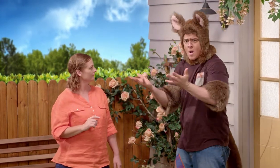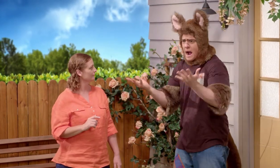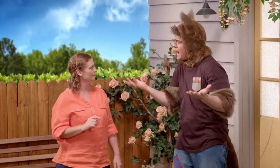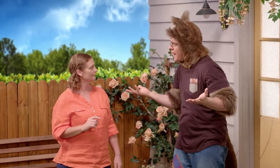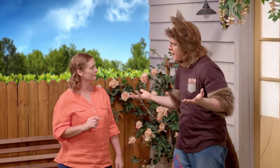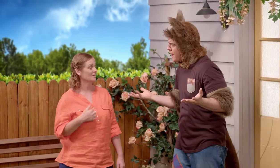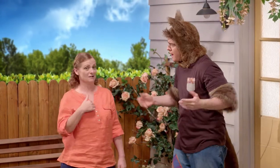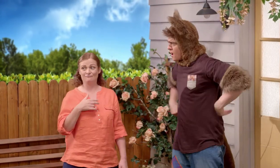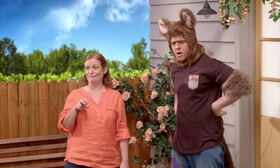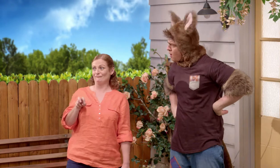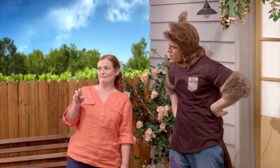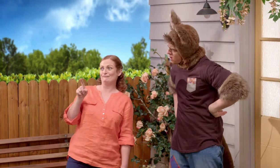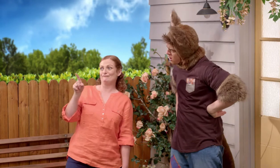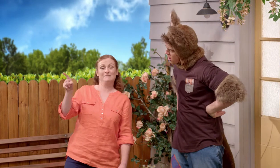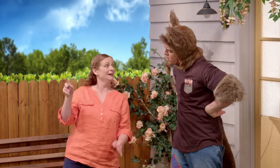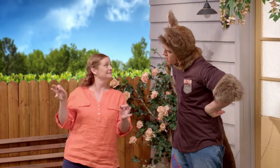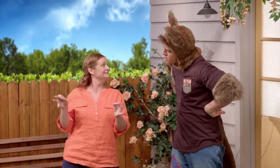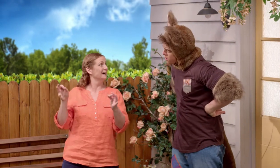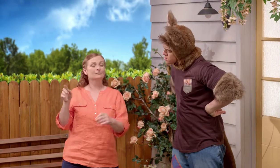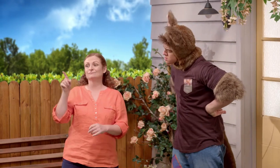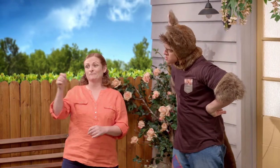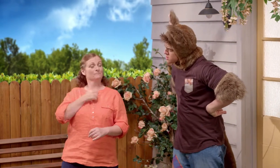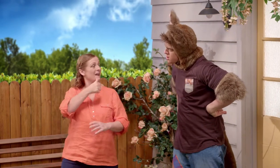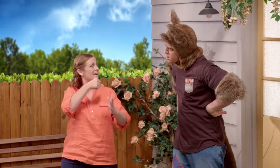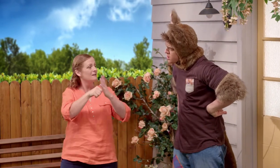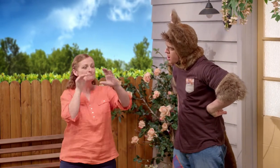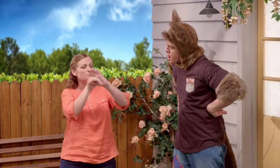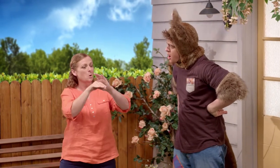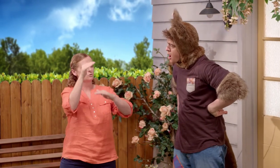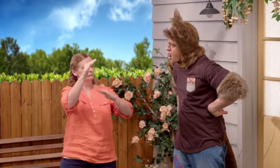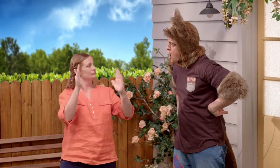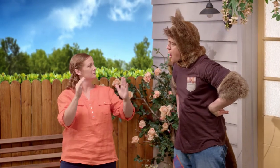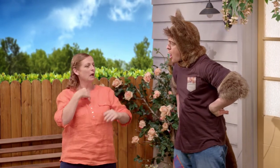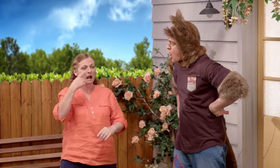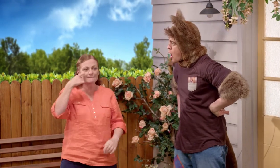Where are you going? Oh, I'm just going into the garden to check my letterbox.